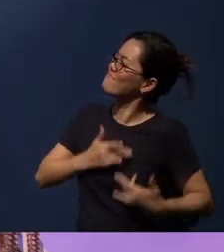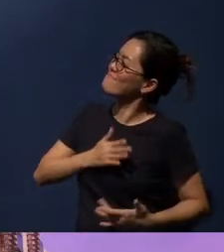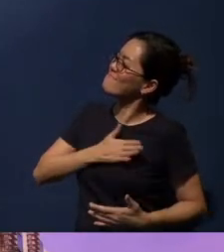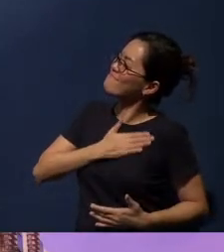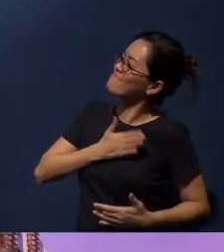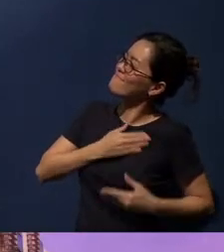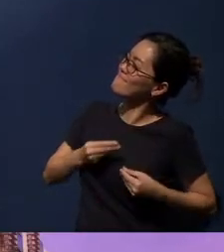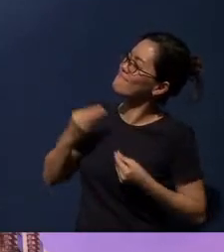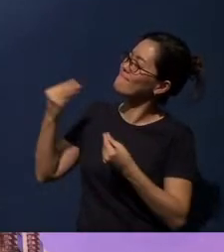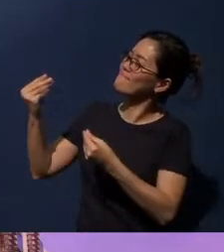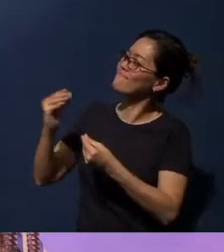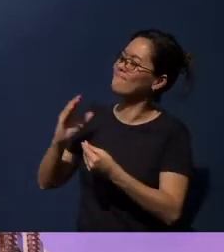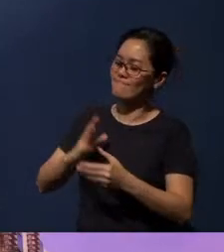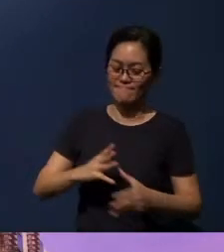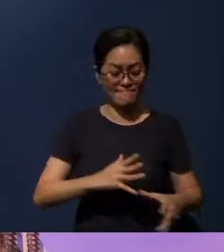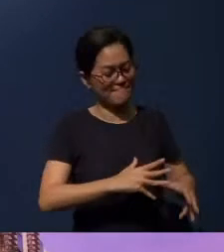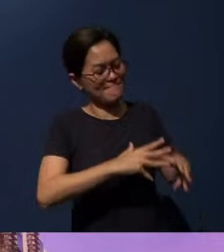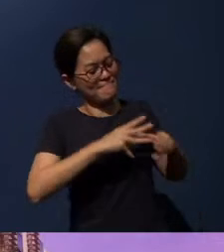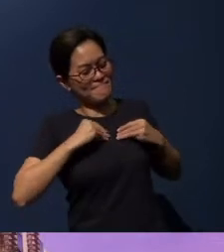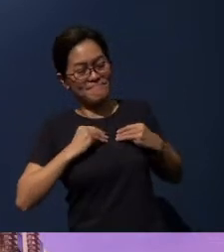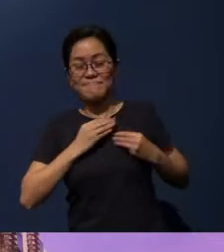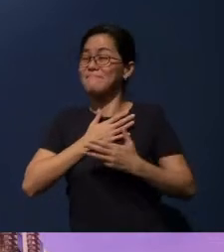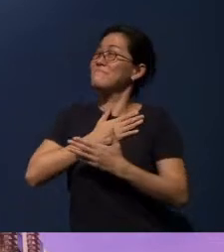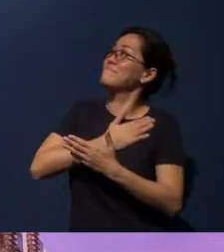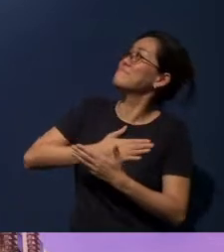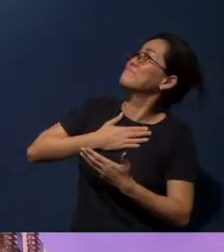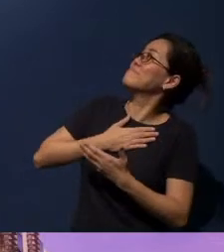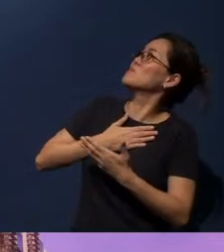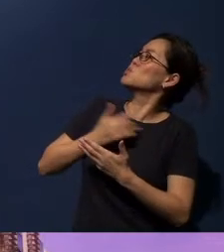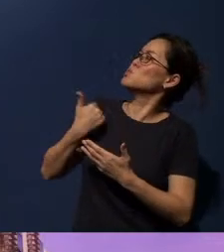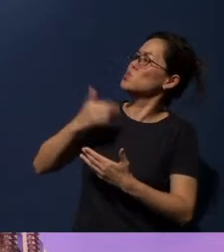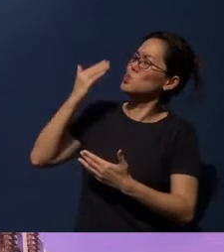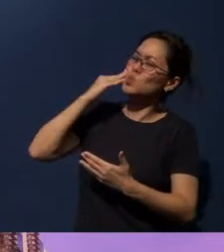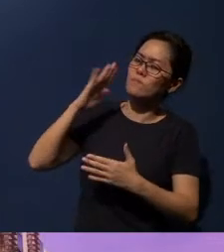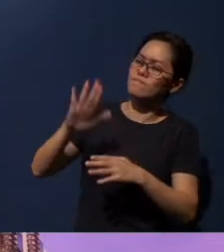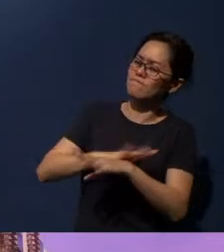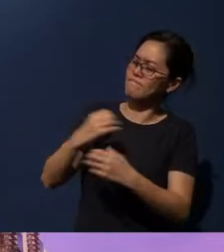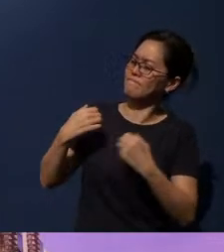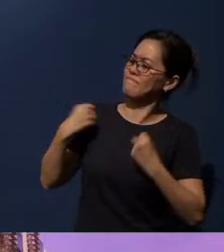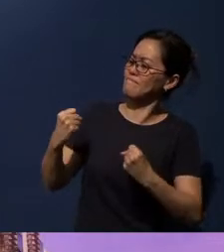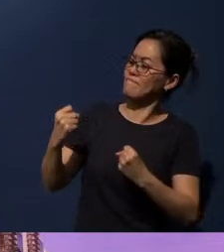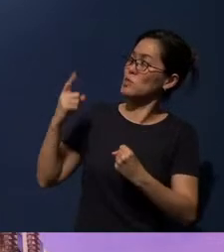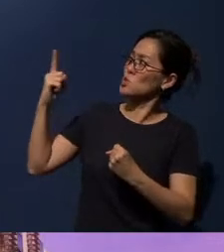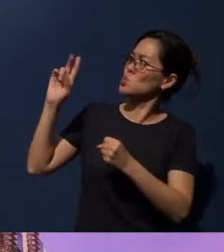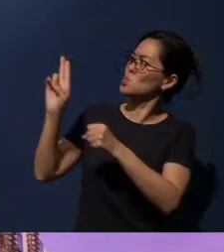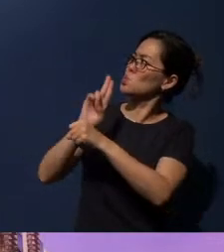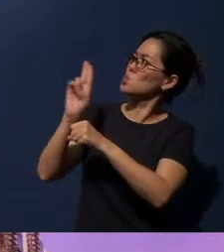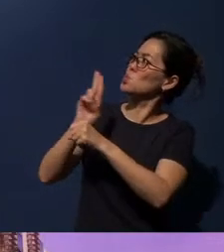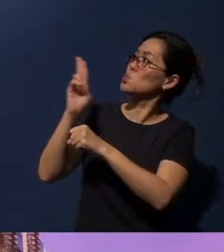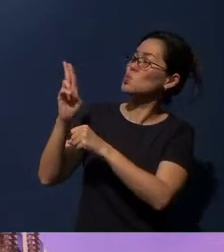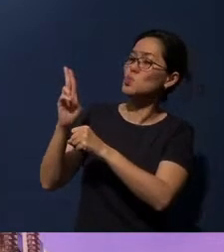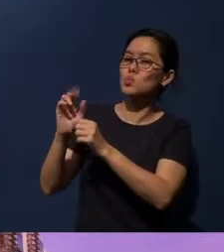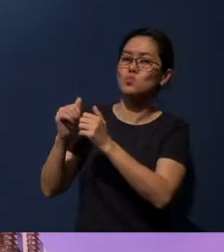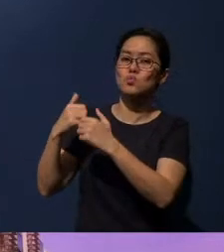Accept our offerings and tithes as we know in full confidence that we use these gifts to further Your kingdom.